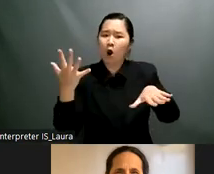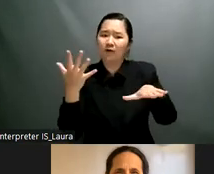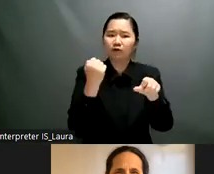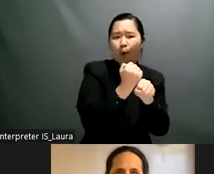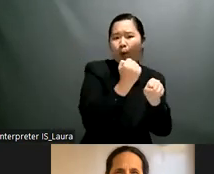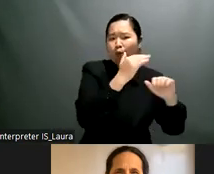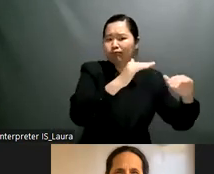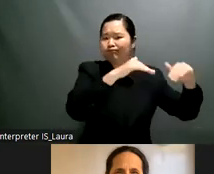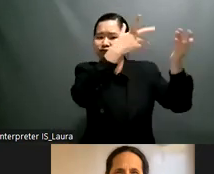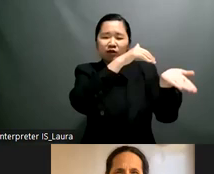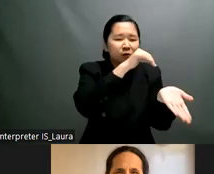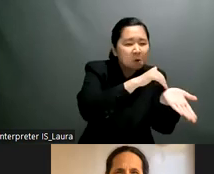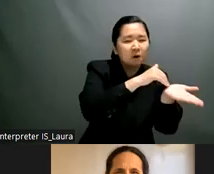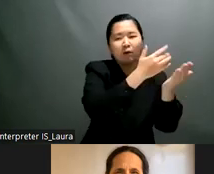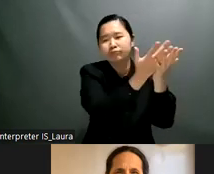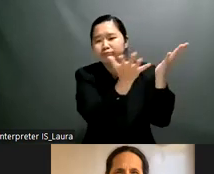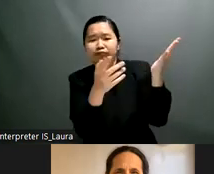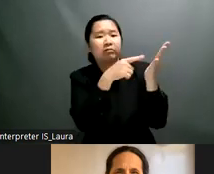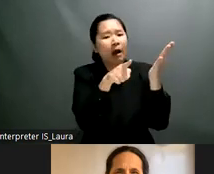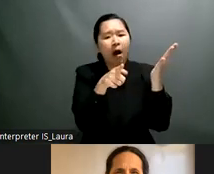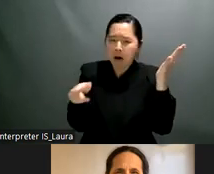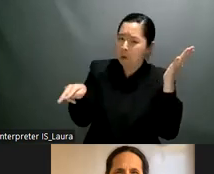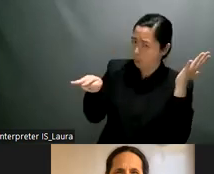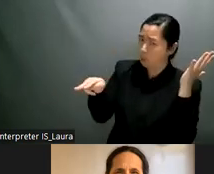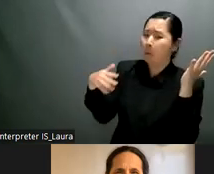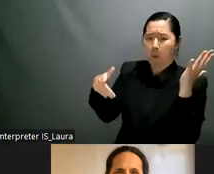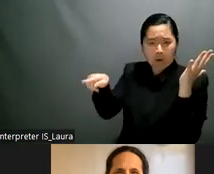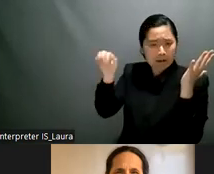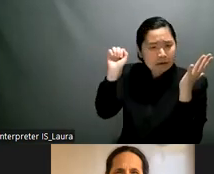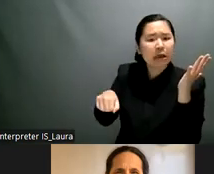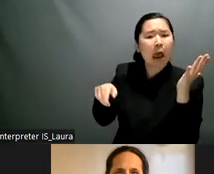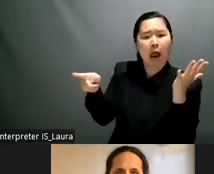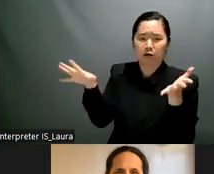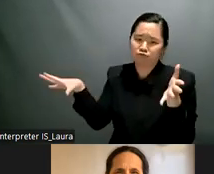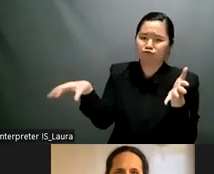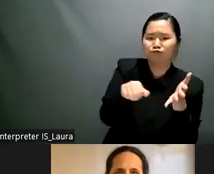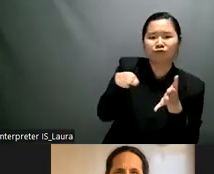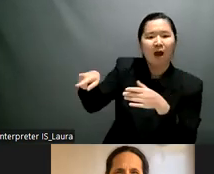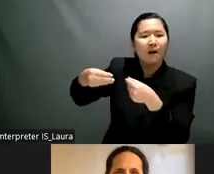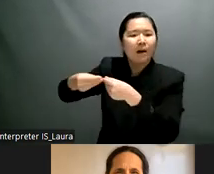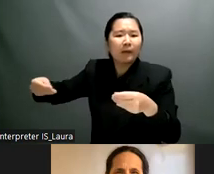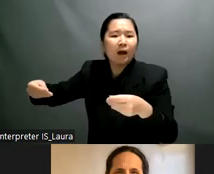disabilities they are full of prejudice and they don't know how to work with people with women with